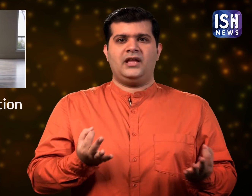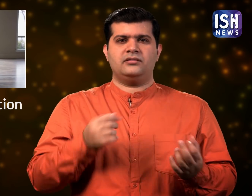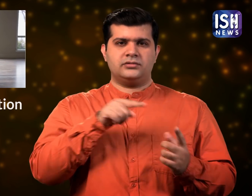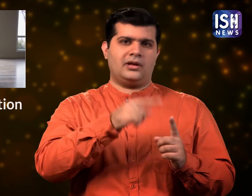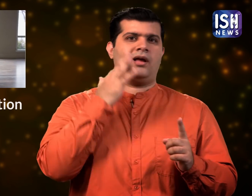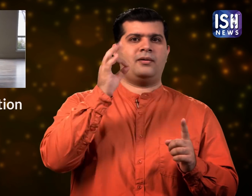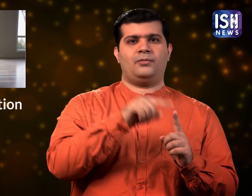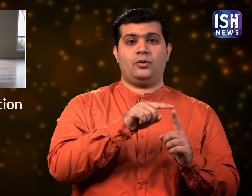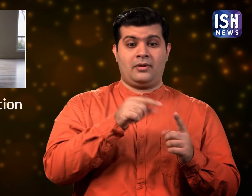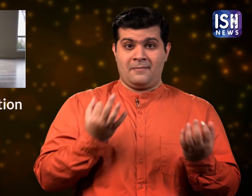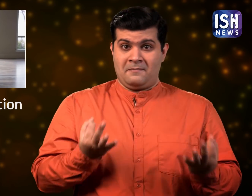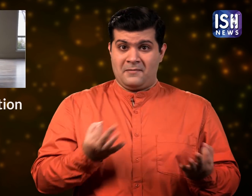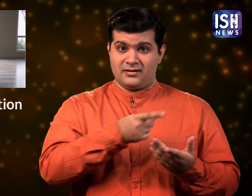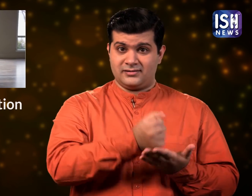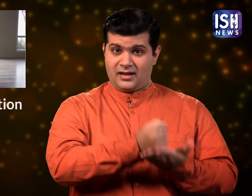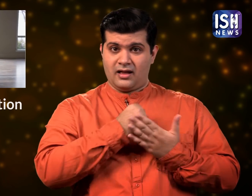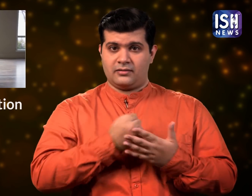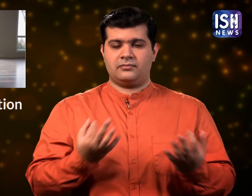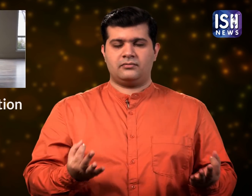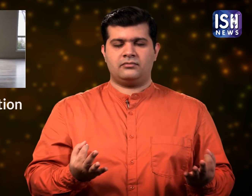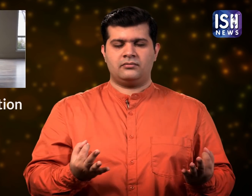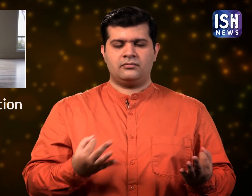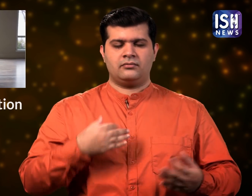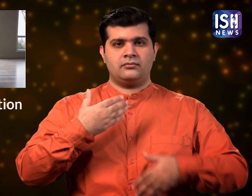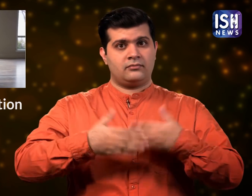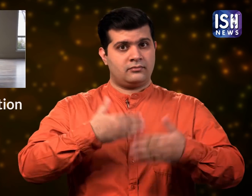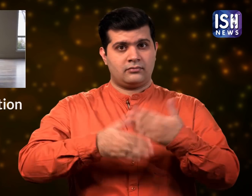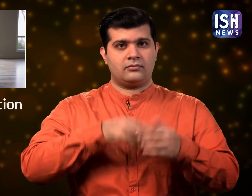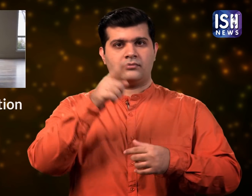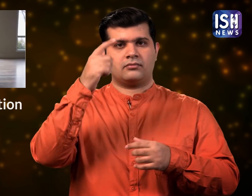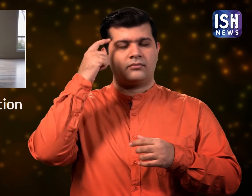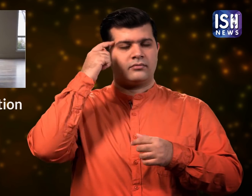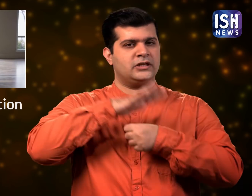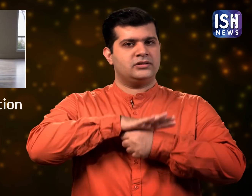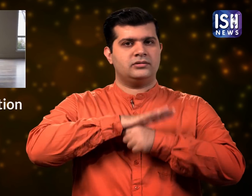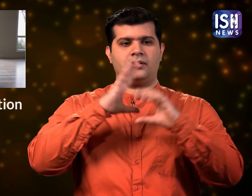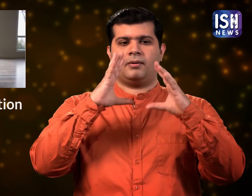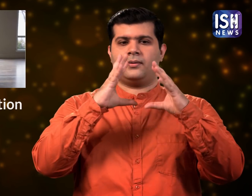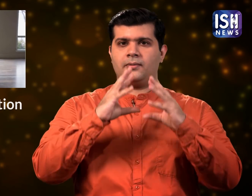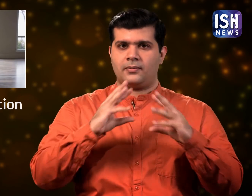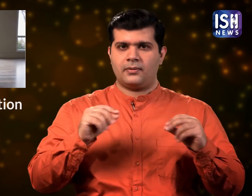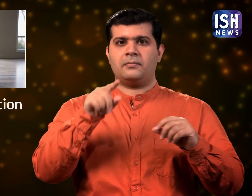Hence, regular meditation is important as it helps in reducing stress.